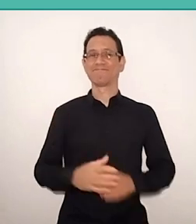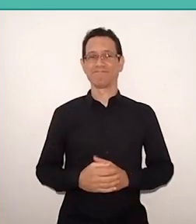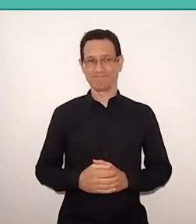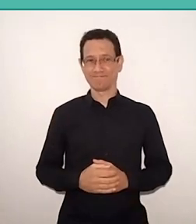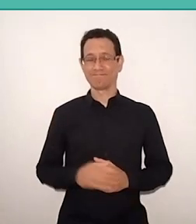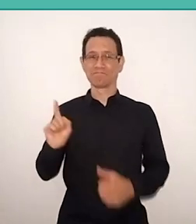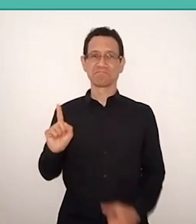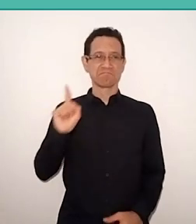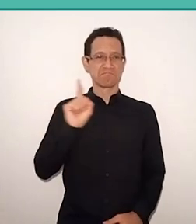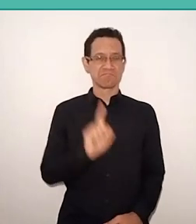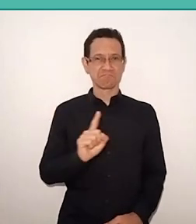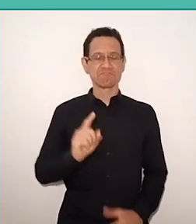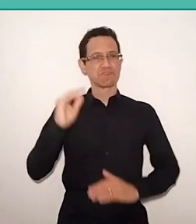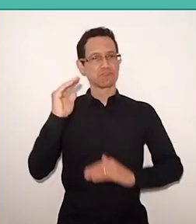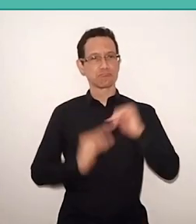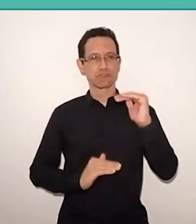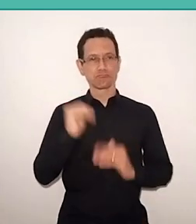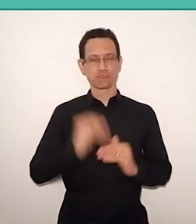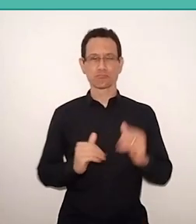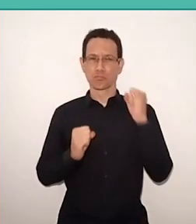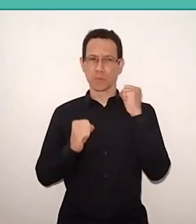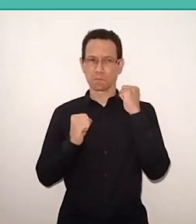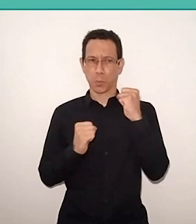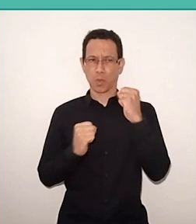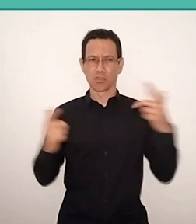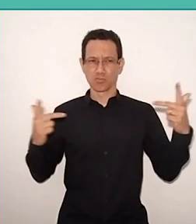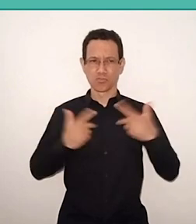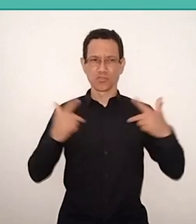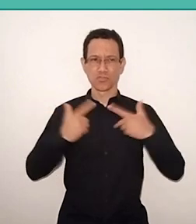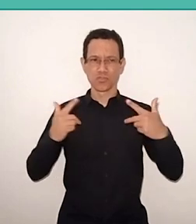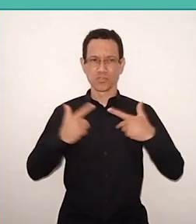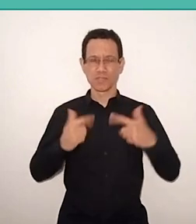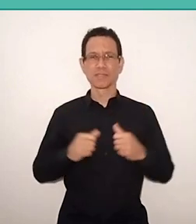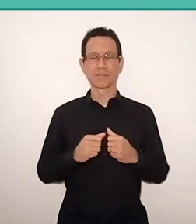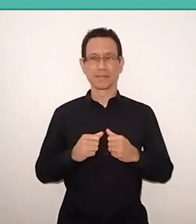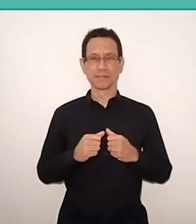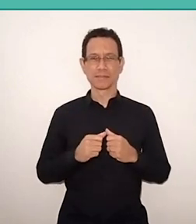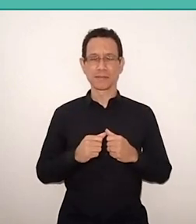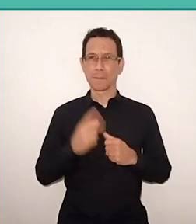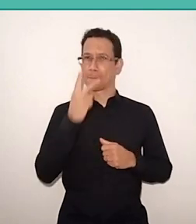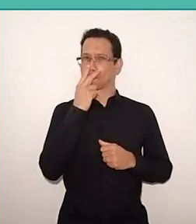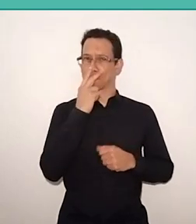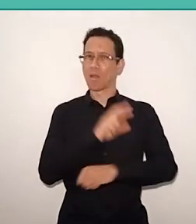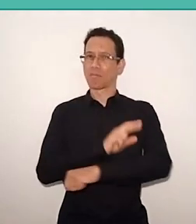to exercise a power of racist, homophobic nature,